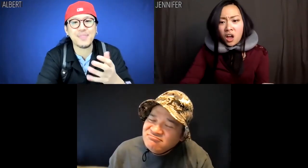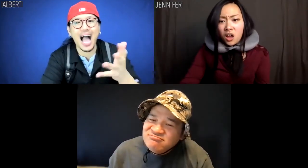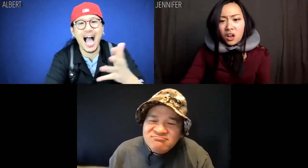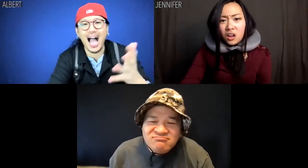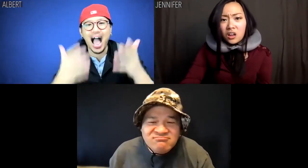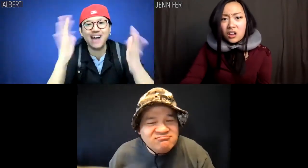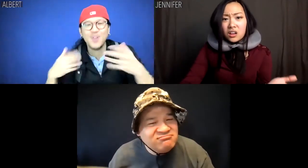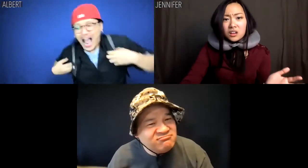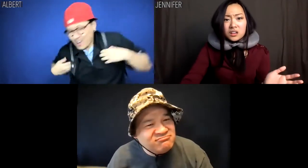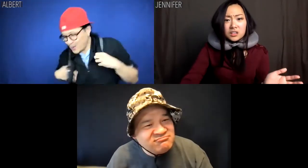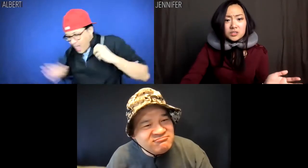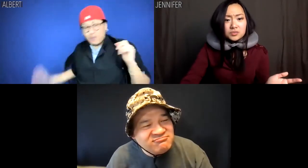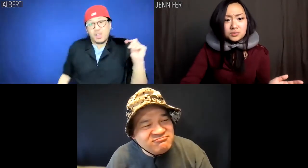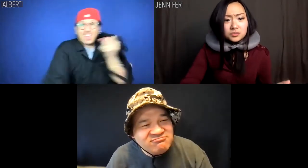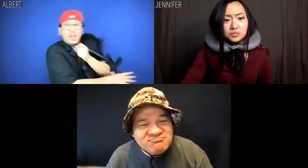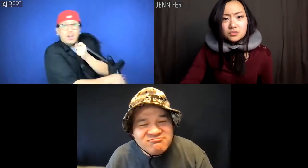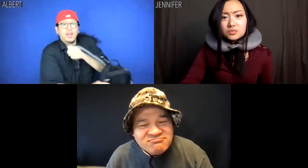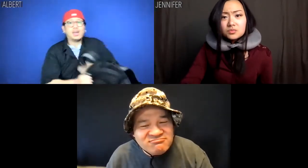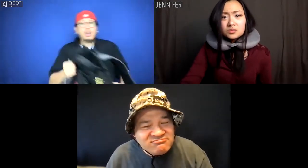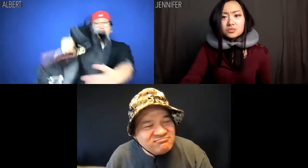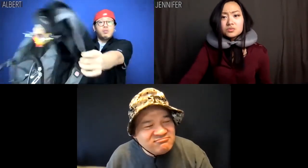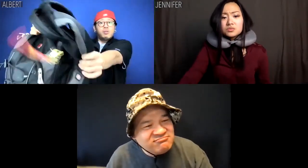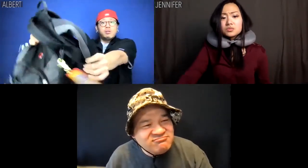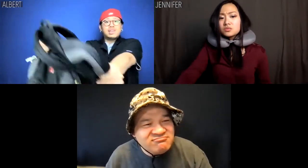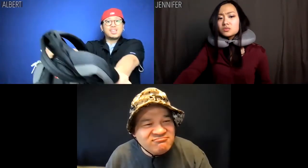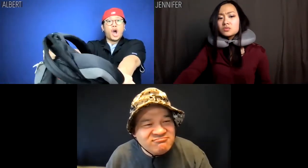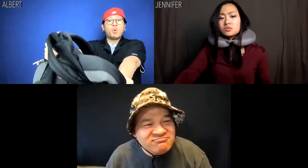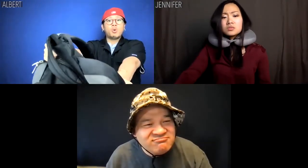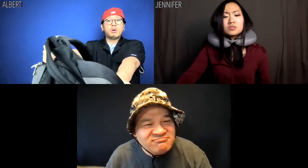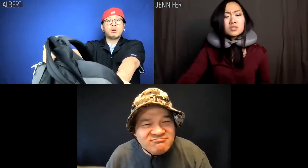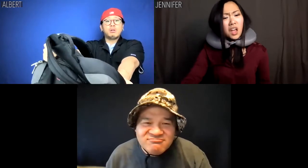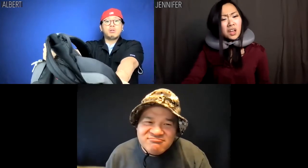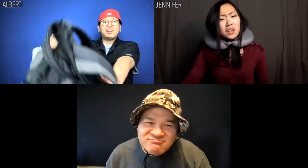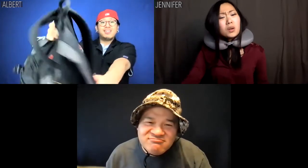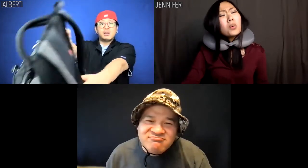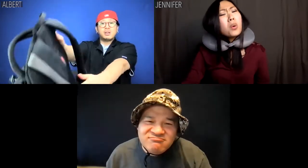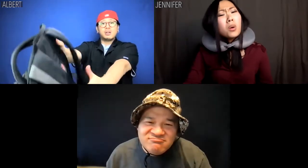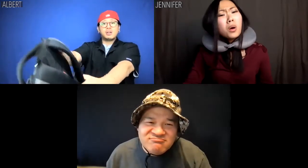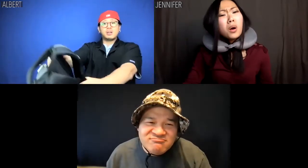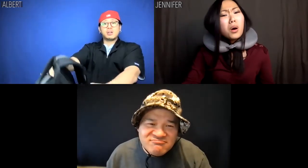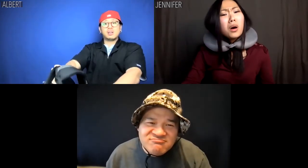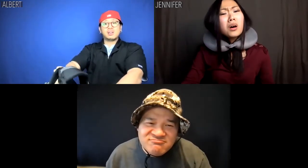Albert: I don't know. I don't, no. Just take all my money. Just take it!